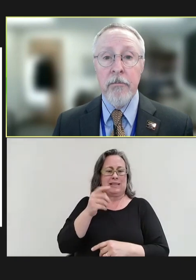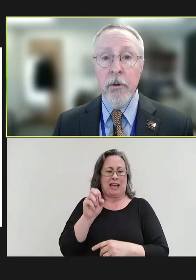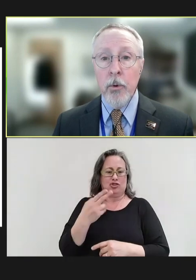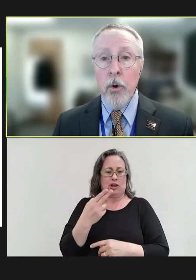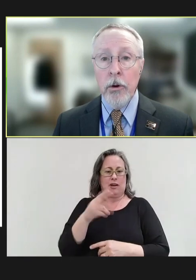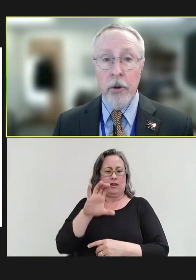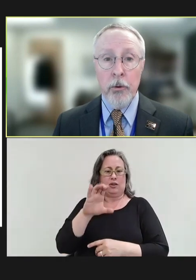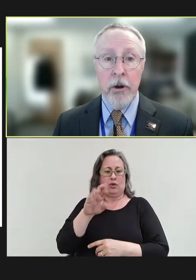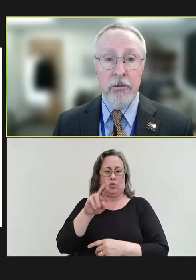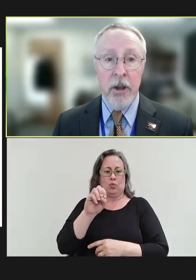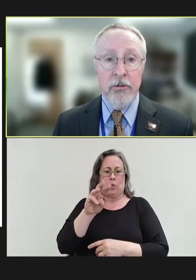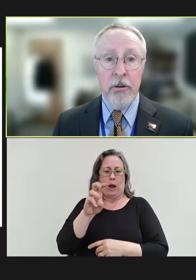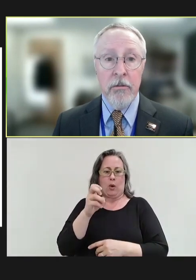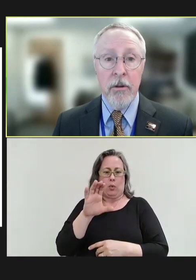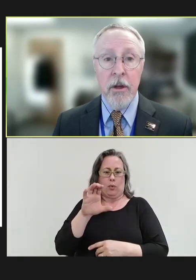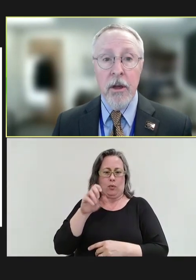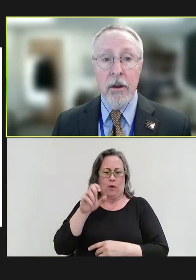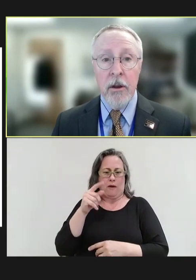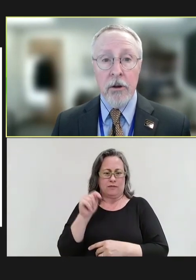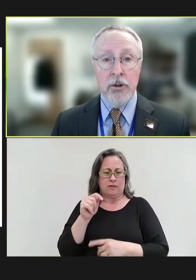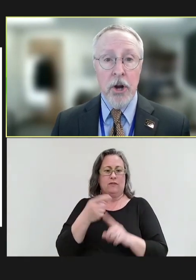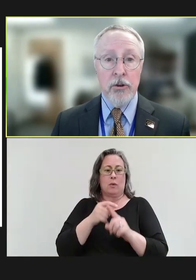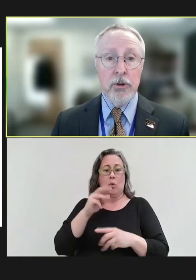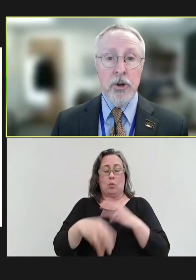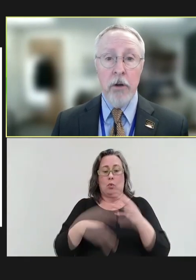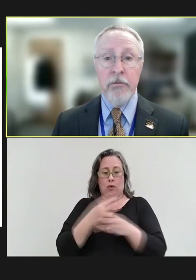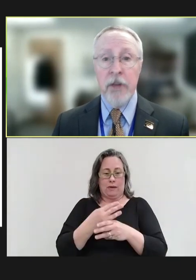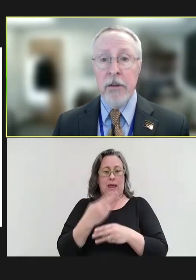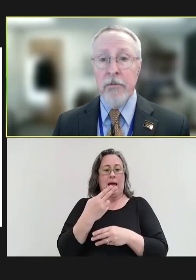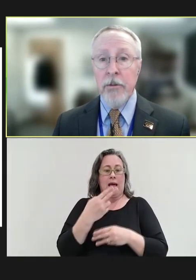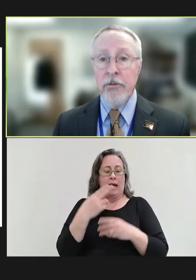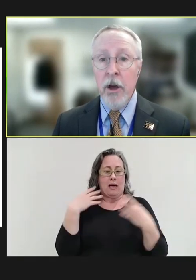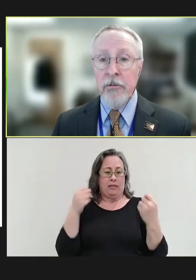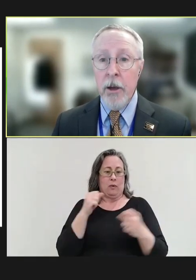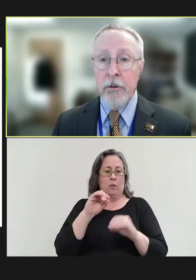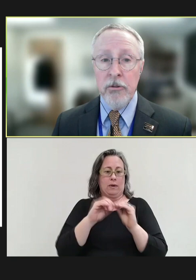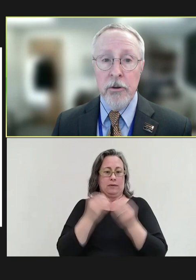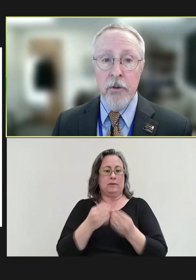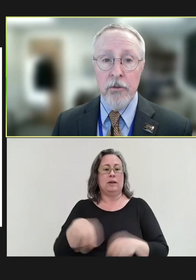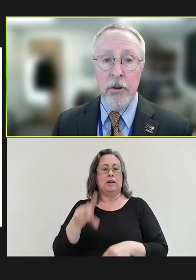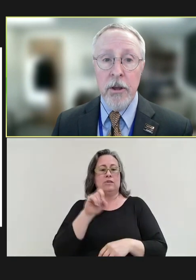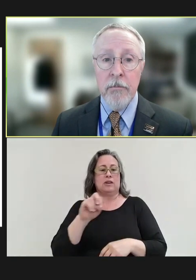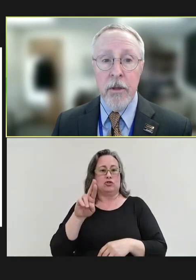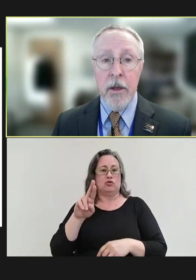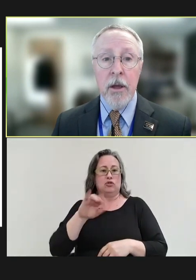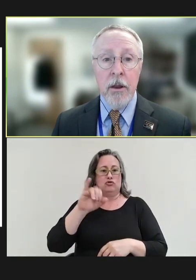from the World Health Organization, Dr. Joshua Sharfstein from the Johns Hopkins University,